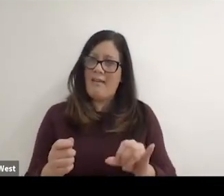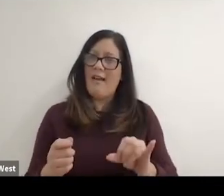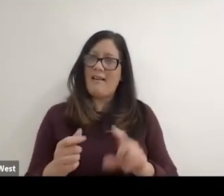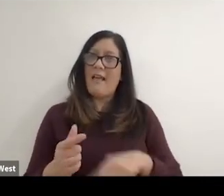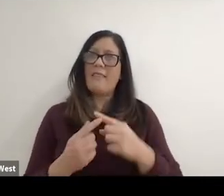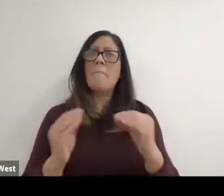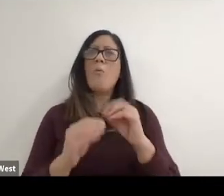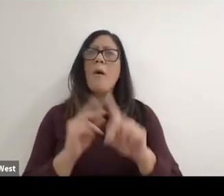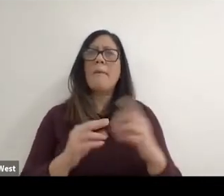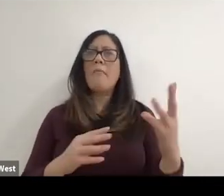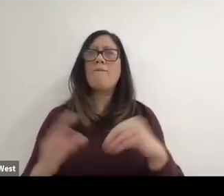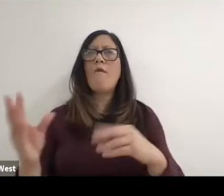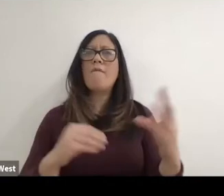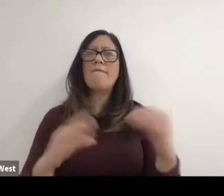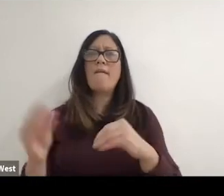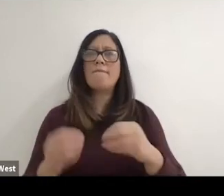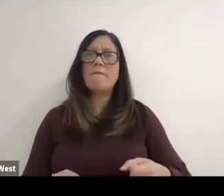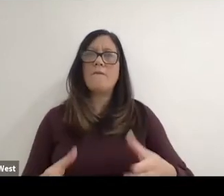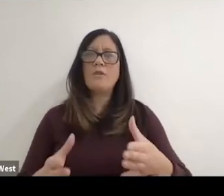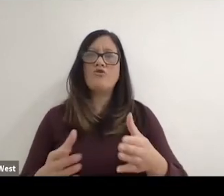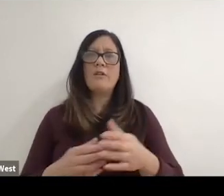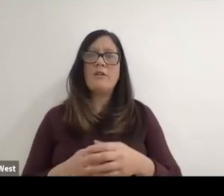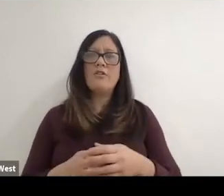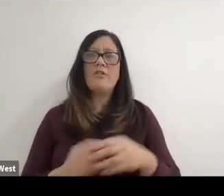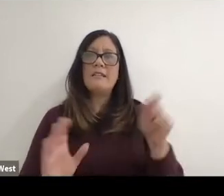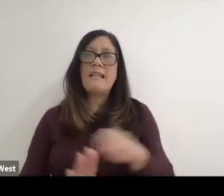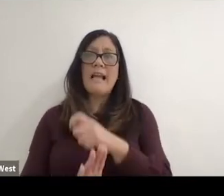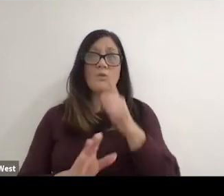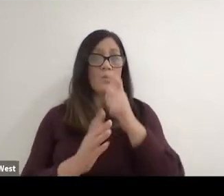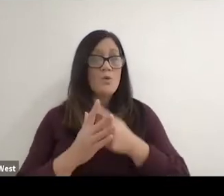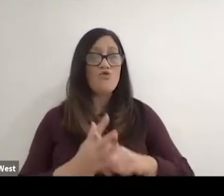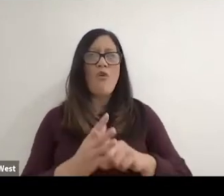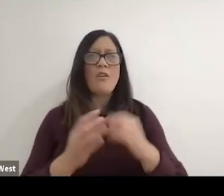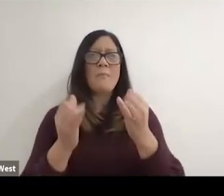then more people get involved, and I think wheelchair tennis was started by players.